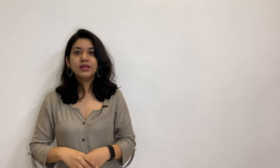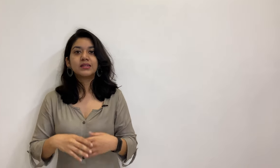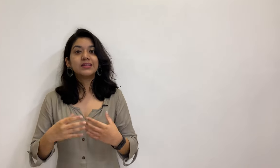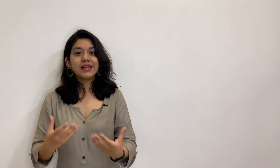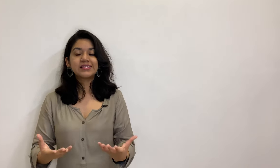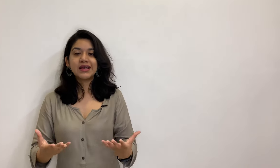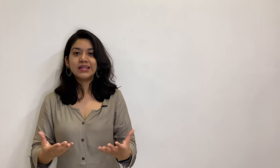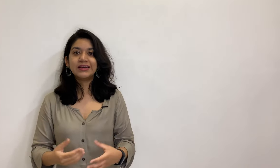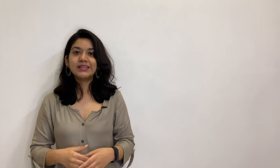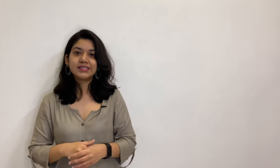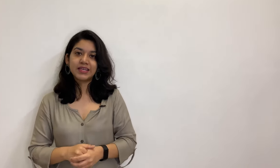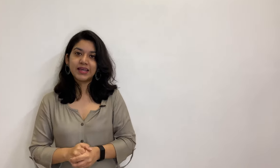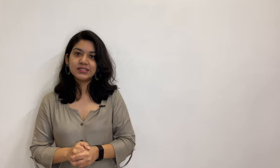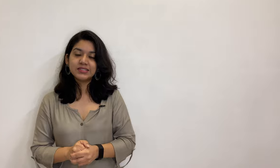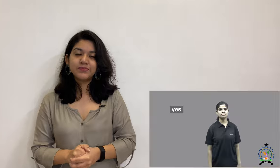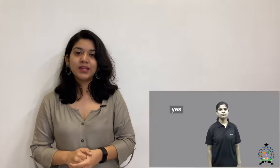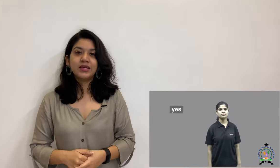The next sign is yes.